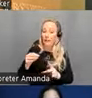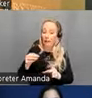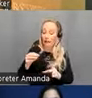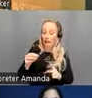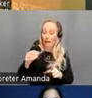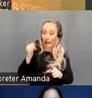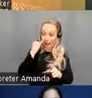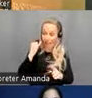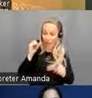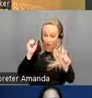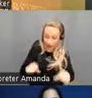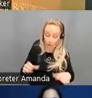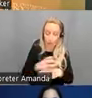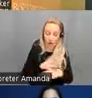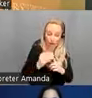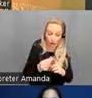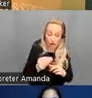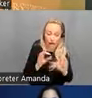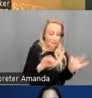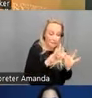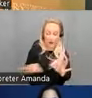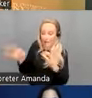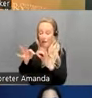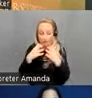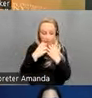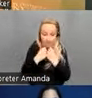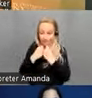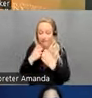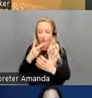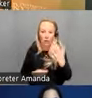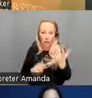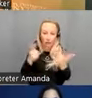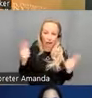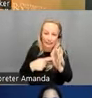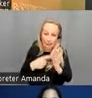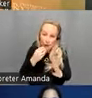their culture share something that's important to them again large examples are like food um and so